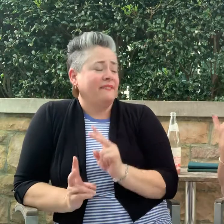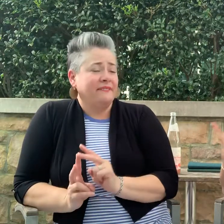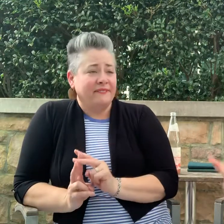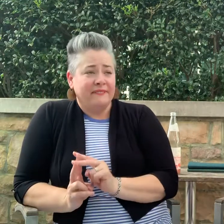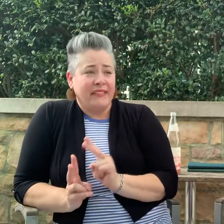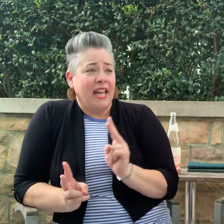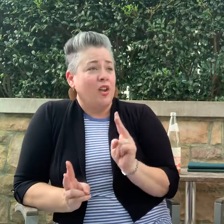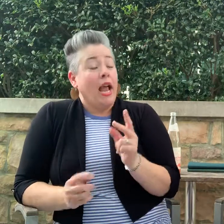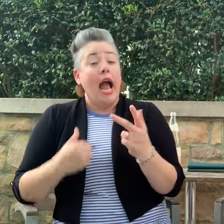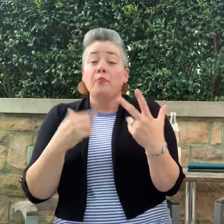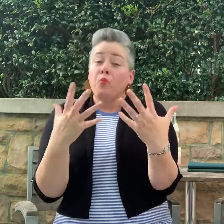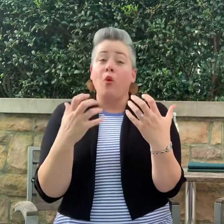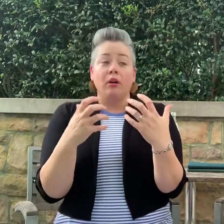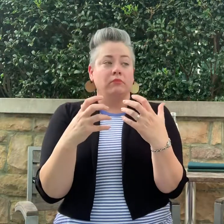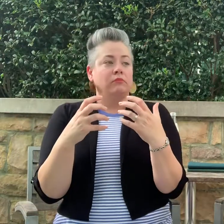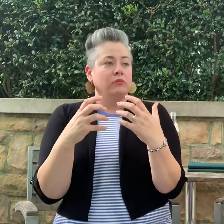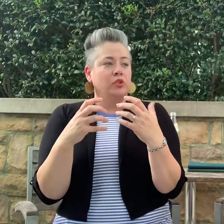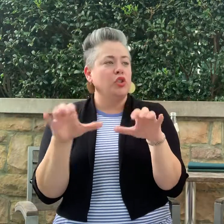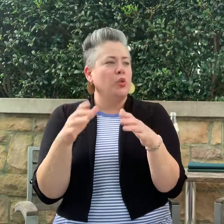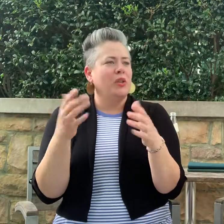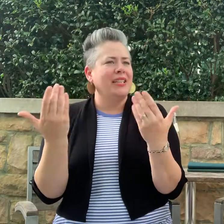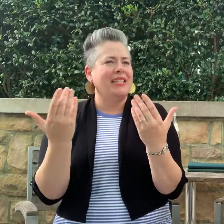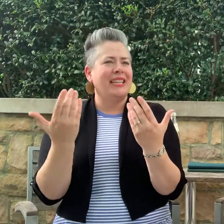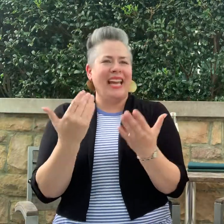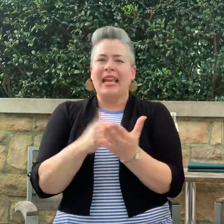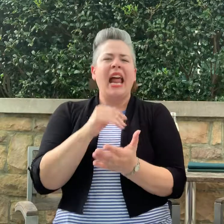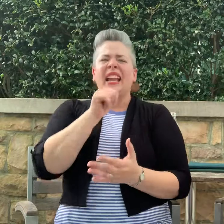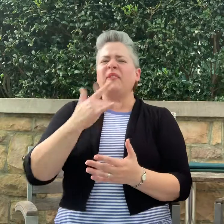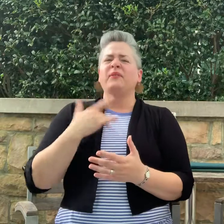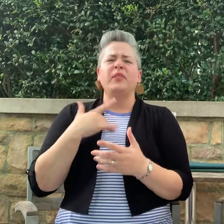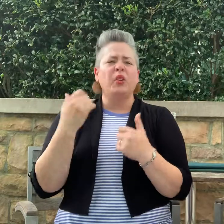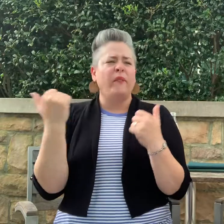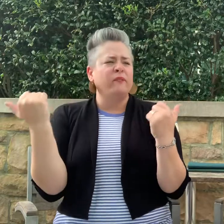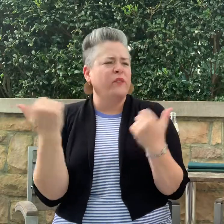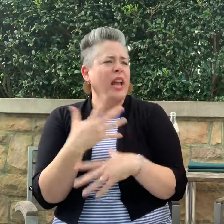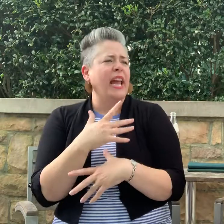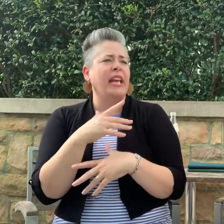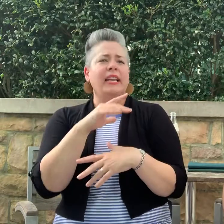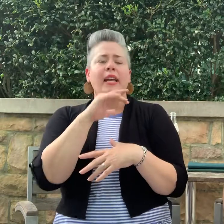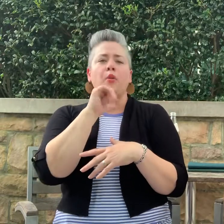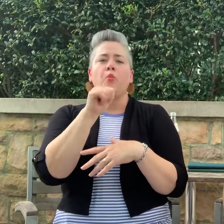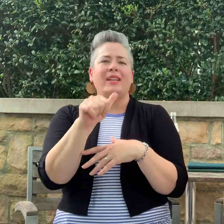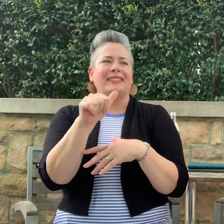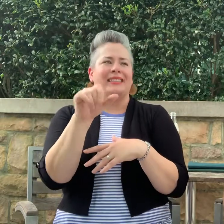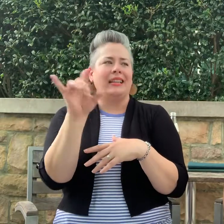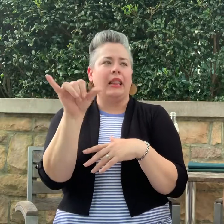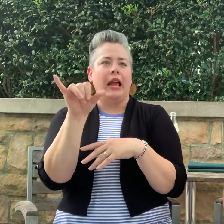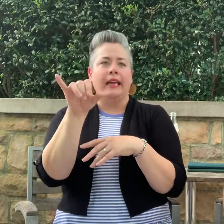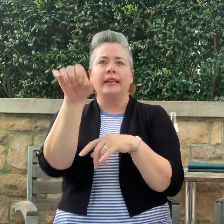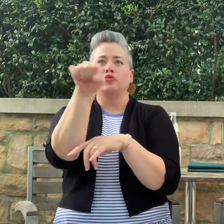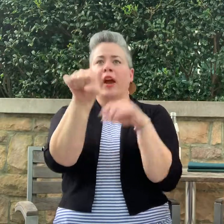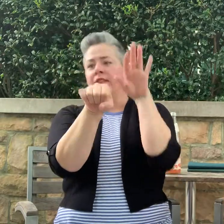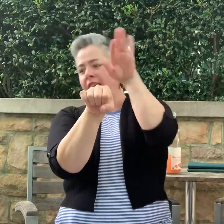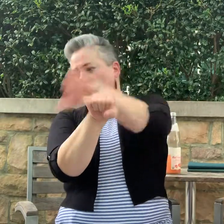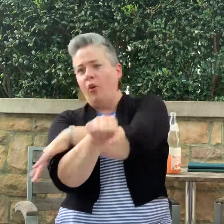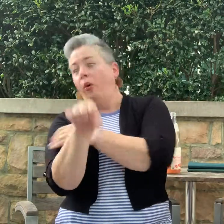I never felt afraid driving this Pass. There were no